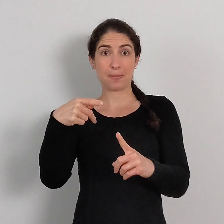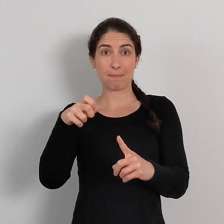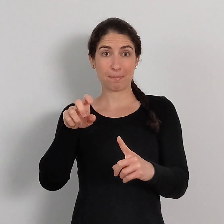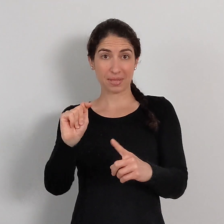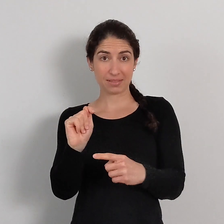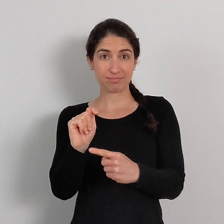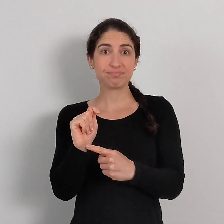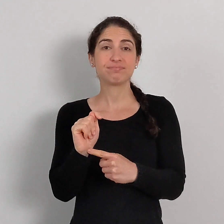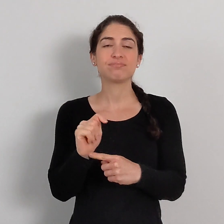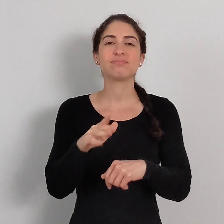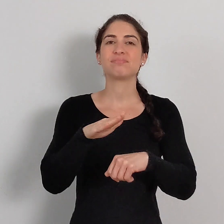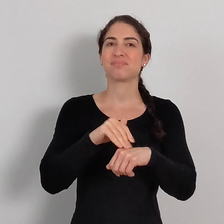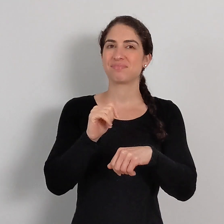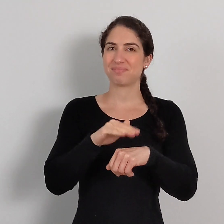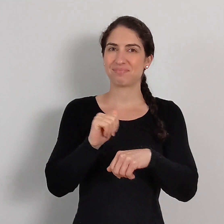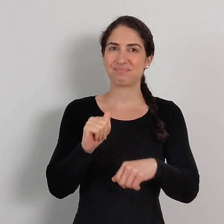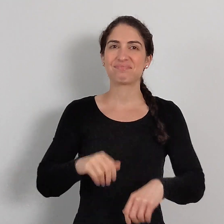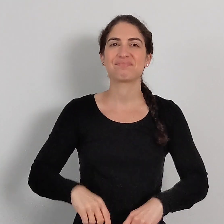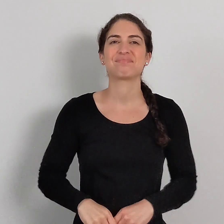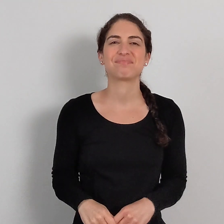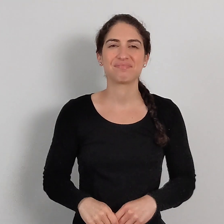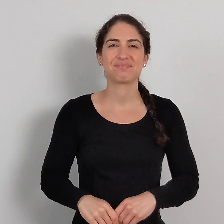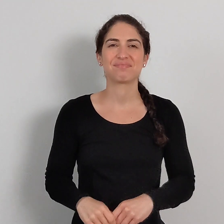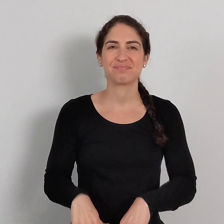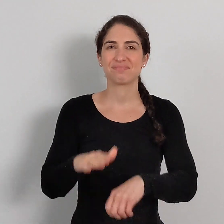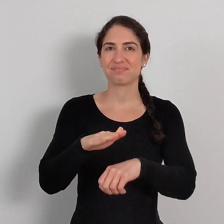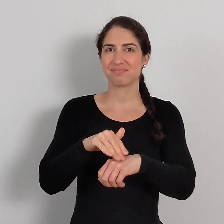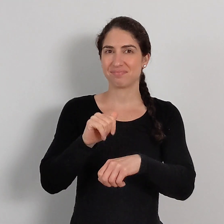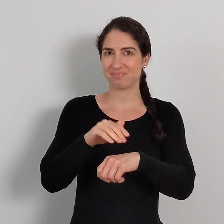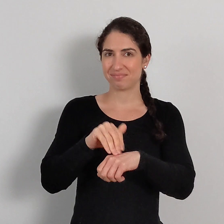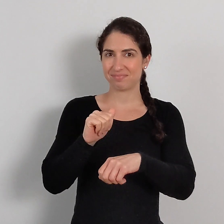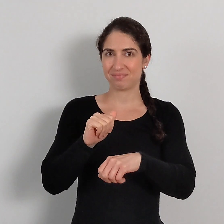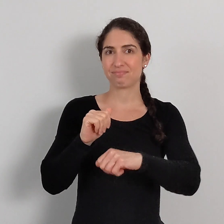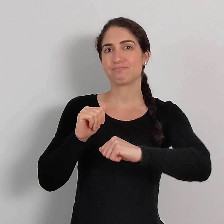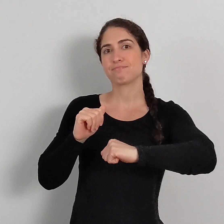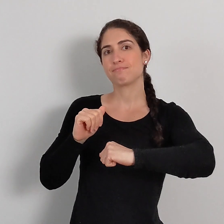talking about a specific pet or type of pet, PET